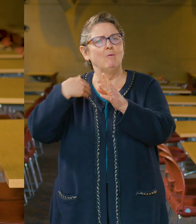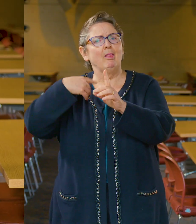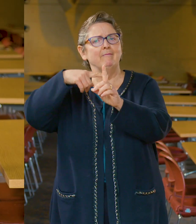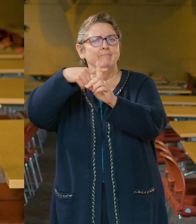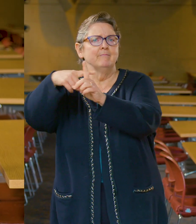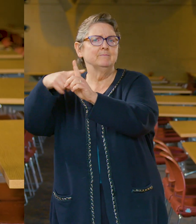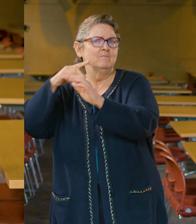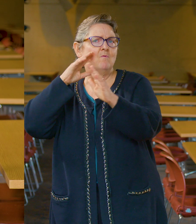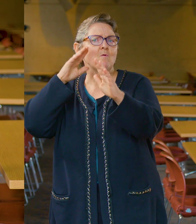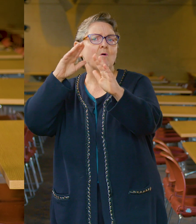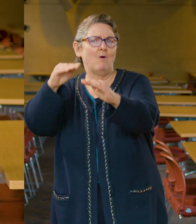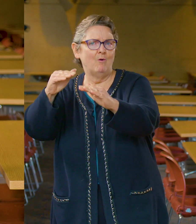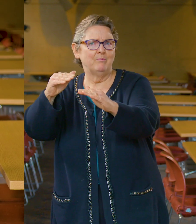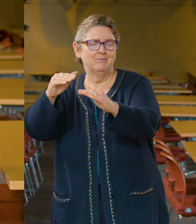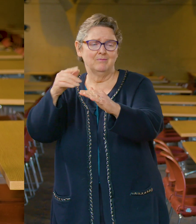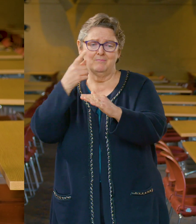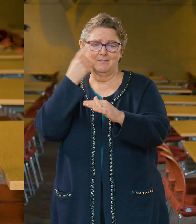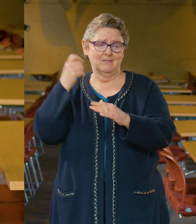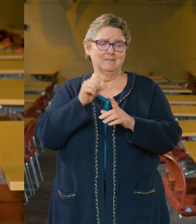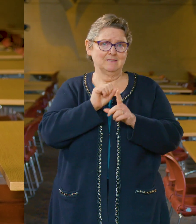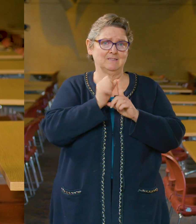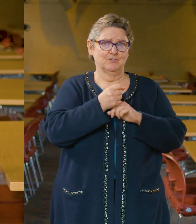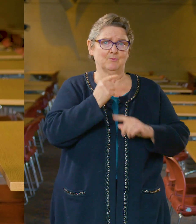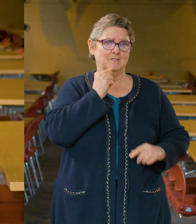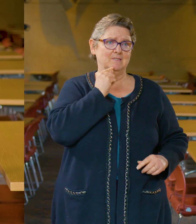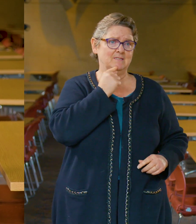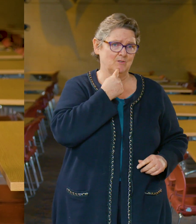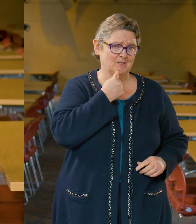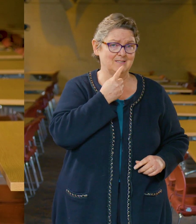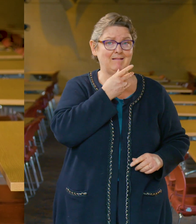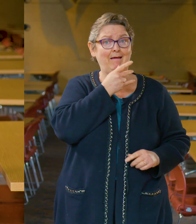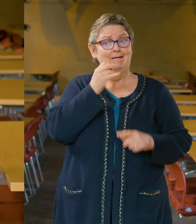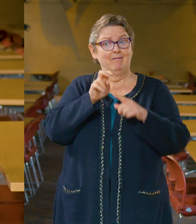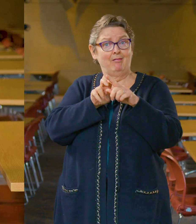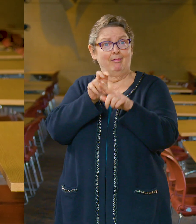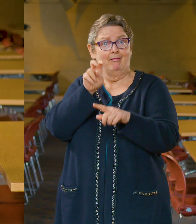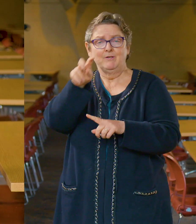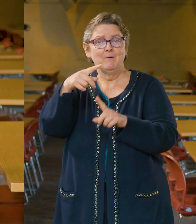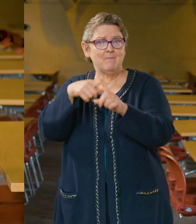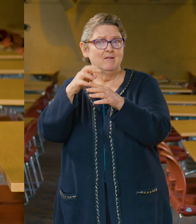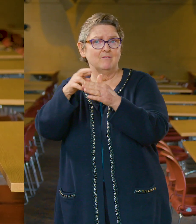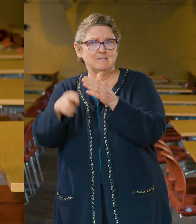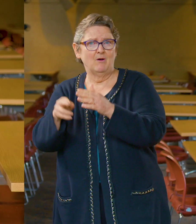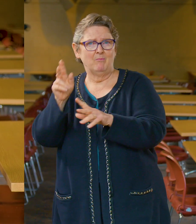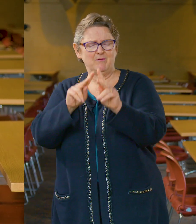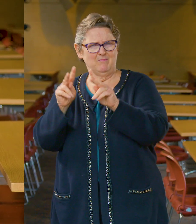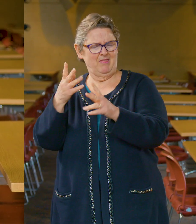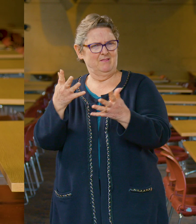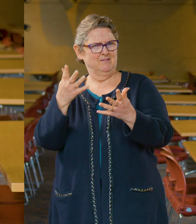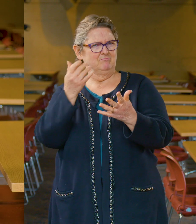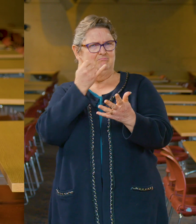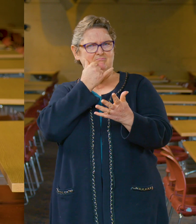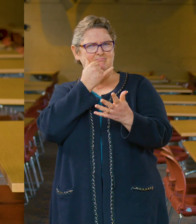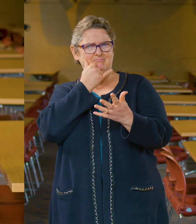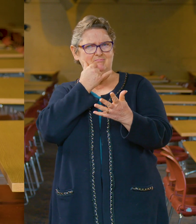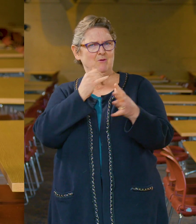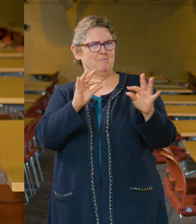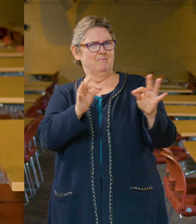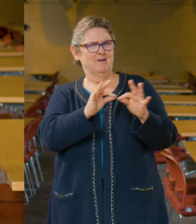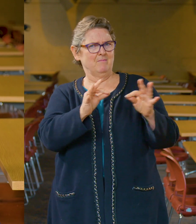during trying times like these. And it could be construed as down-playing the issue to even offer one up.